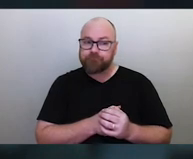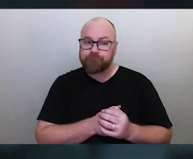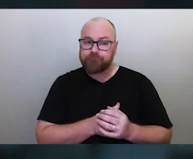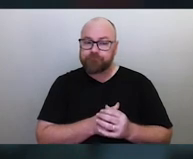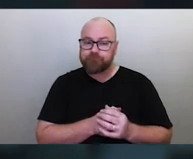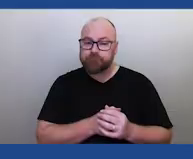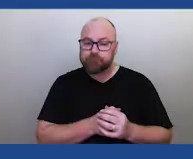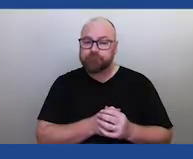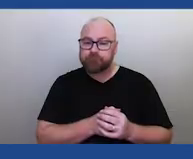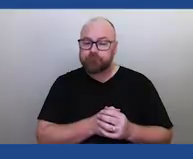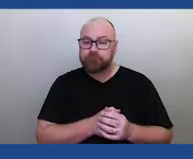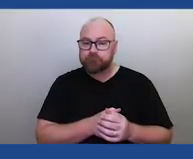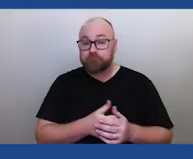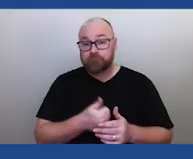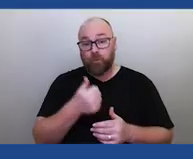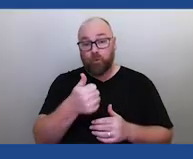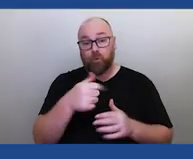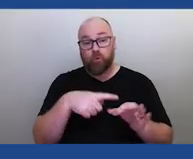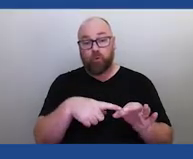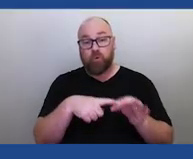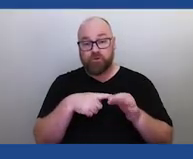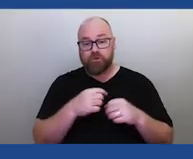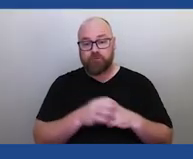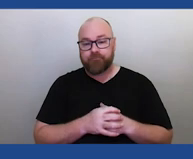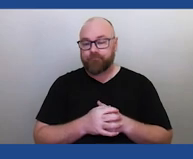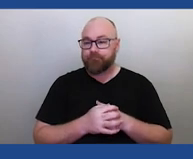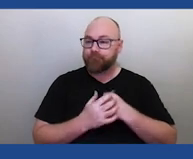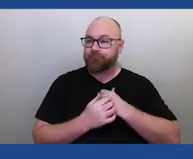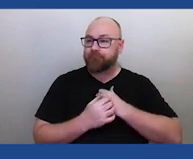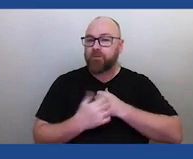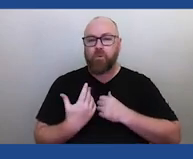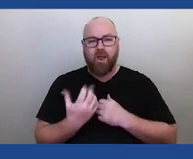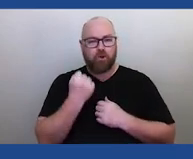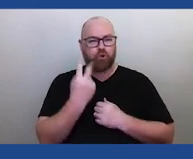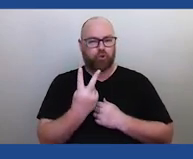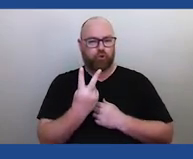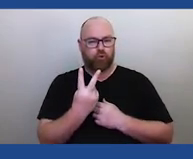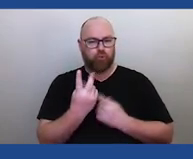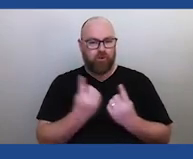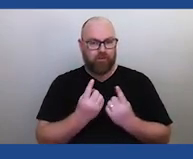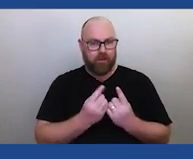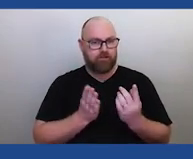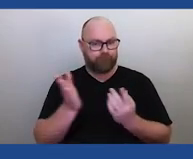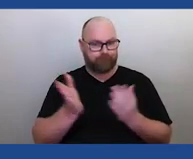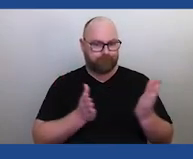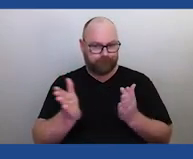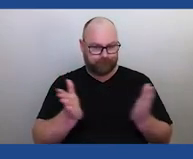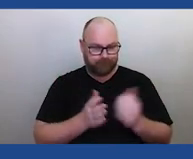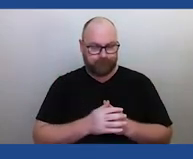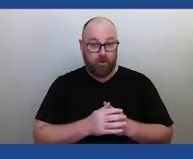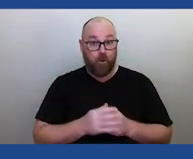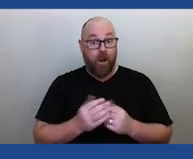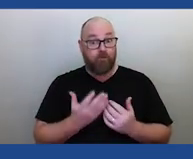It's a good question. I mean, we've got two different things happening. One is we've got a whole new generation of Aboriginal People